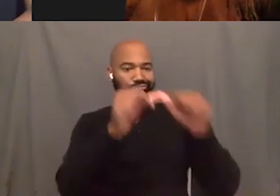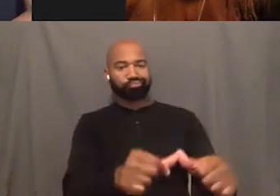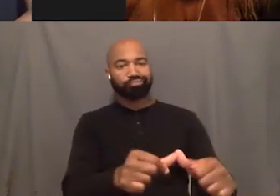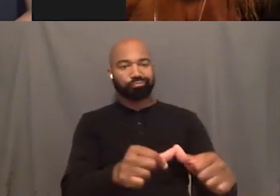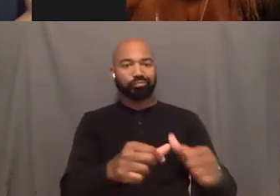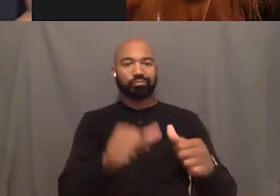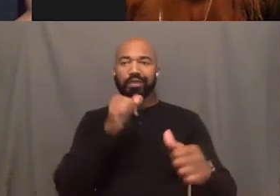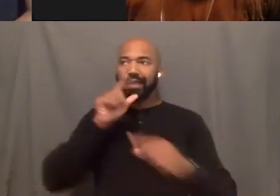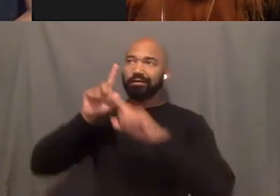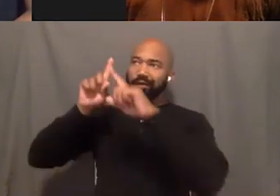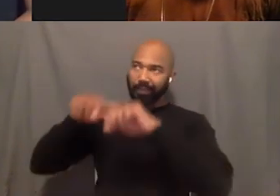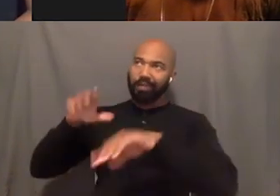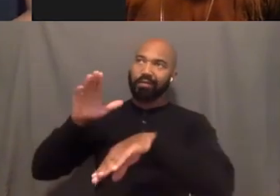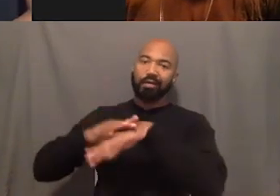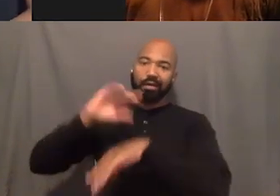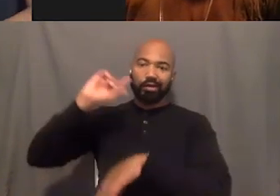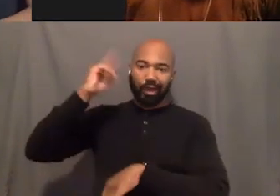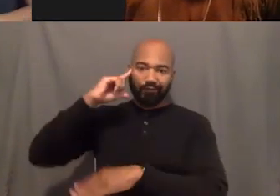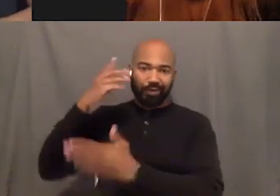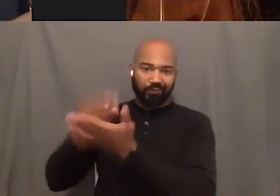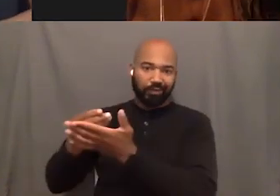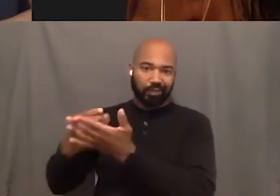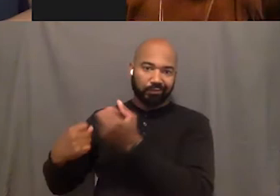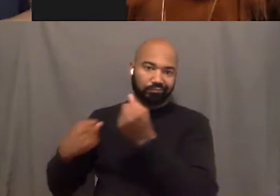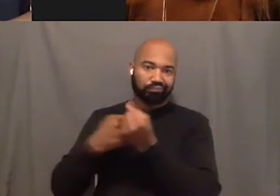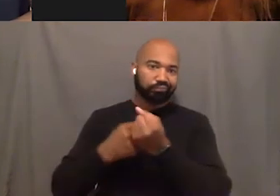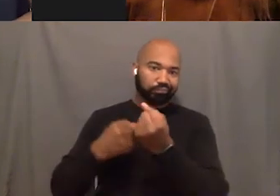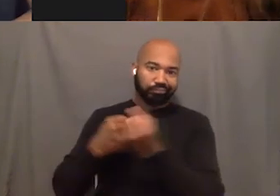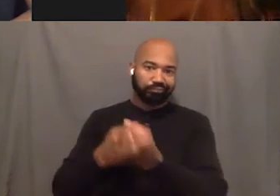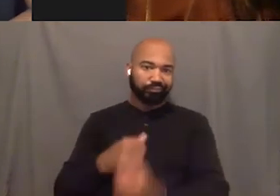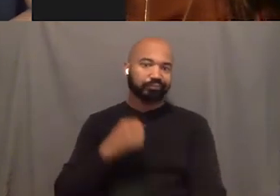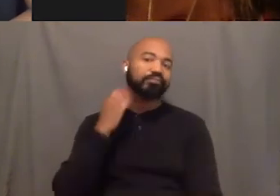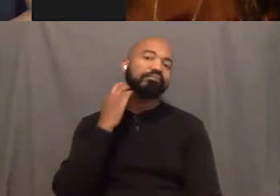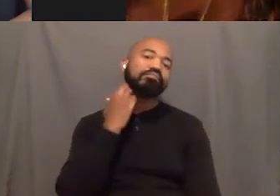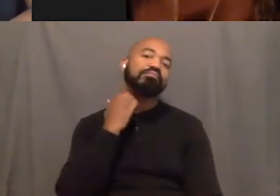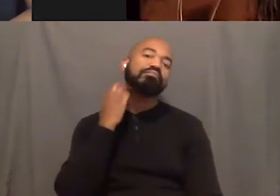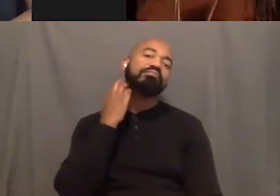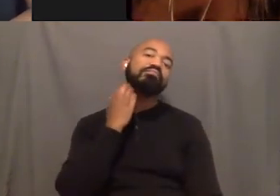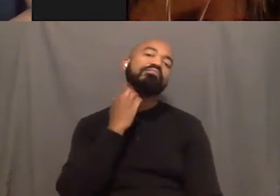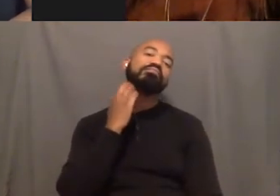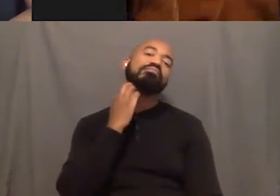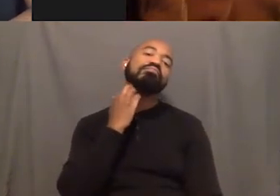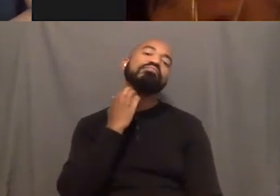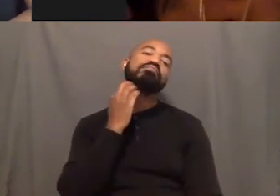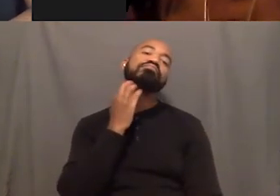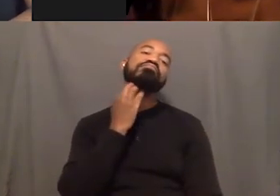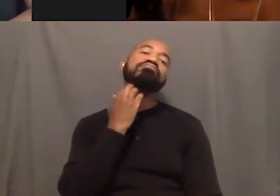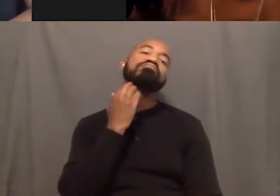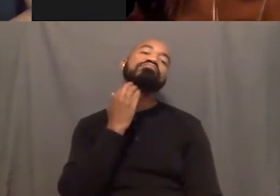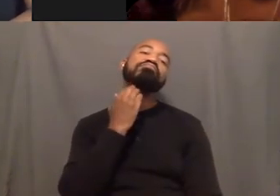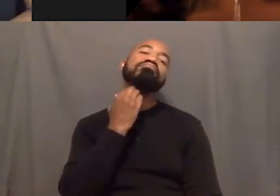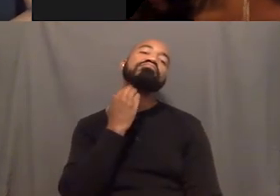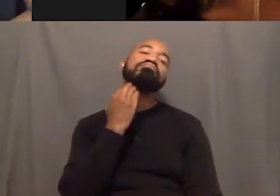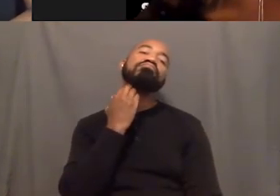Whoo, you sent me an idea, let me cut off here My consultant - My consultancy. I gave you a sweet remark